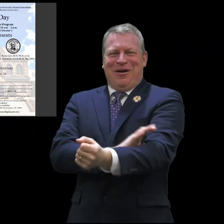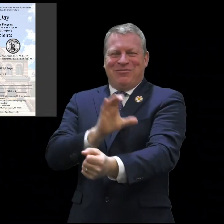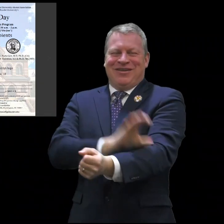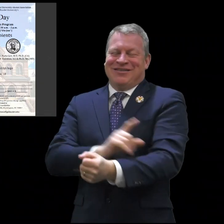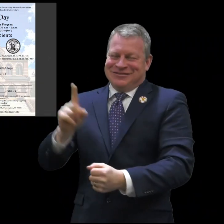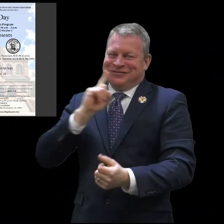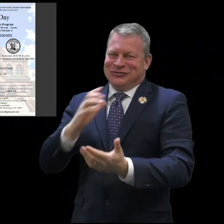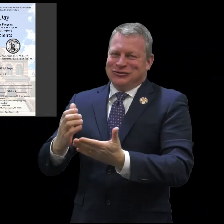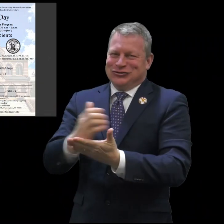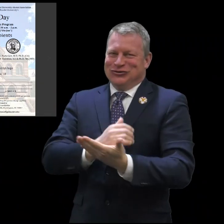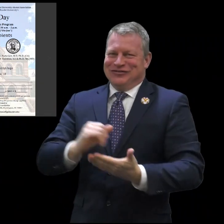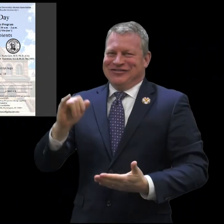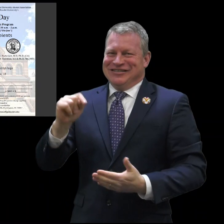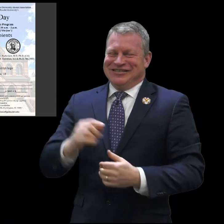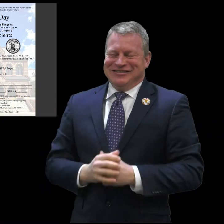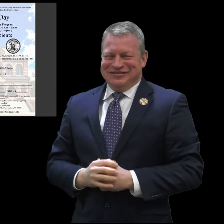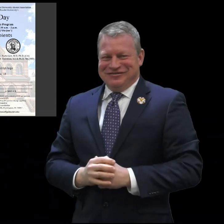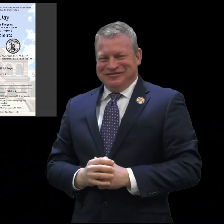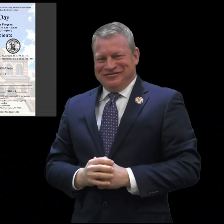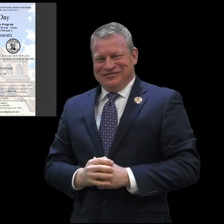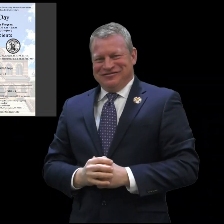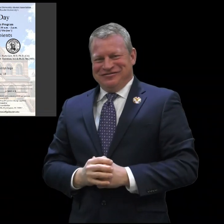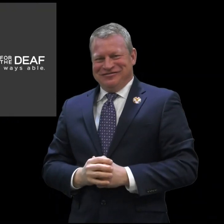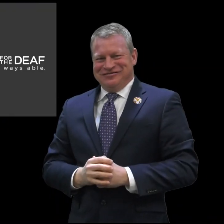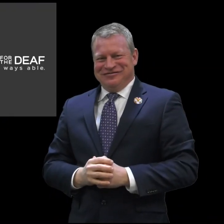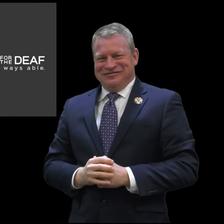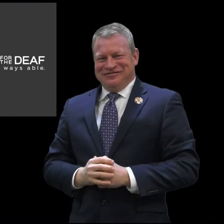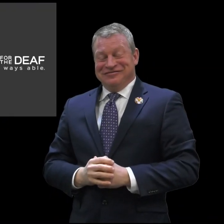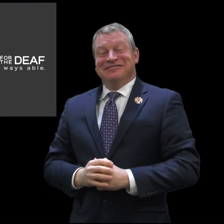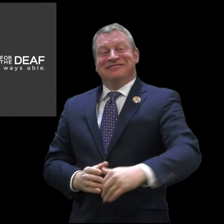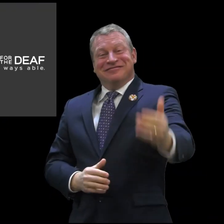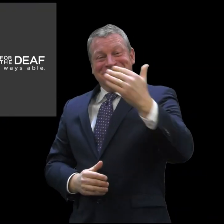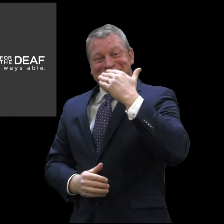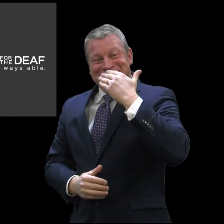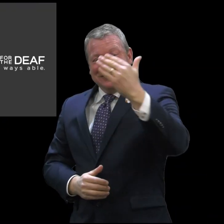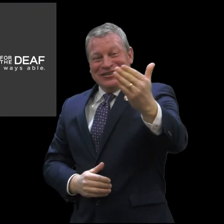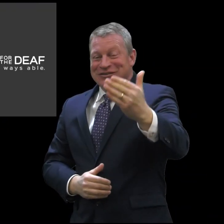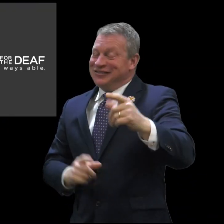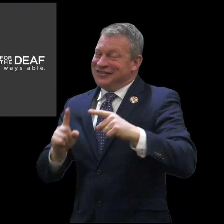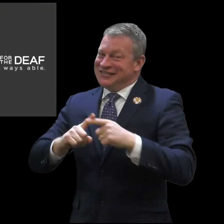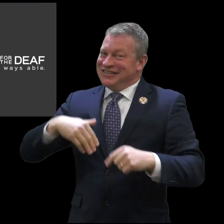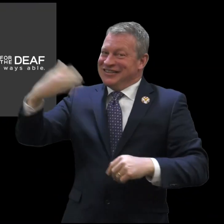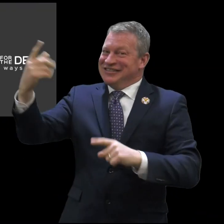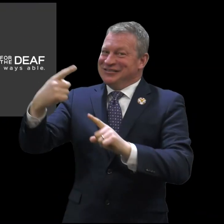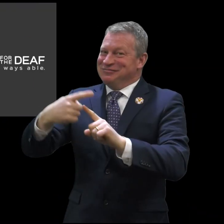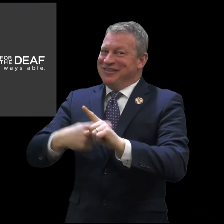is very deserving of this honor. Thank you all and until next month see you